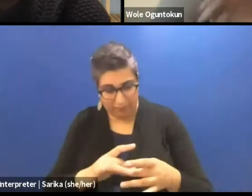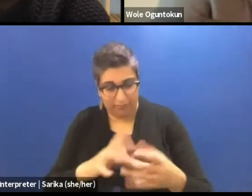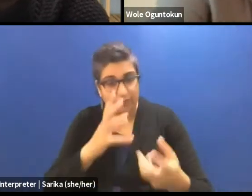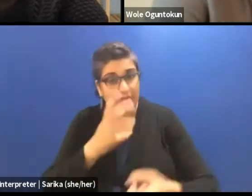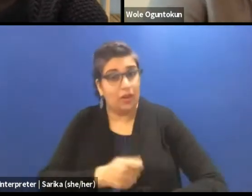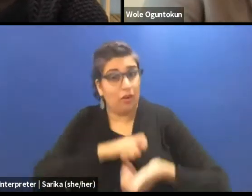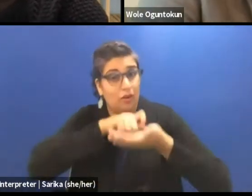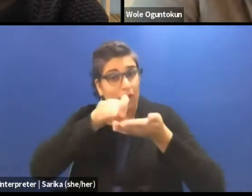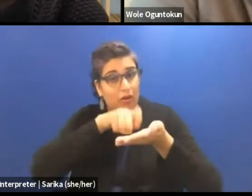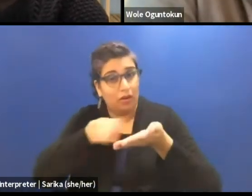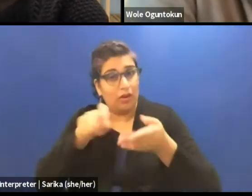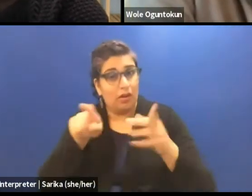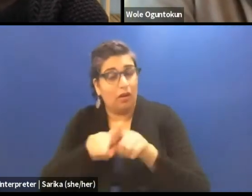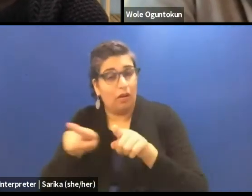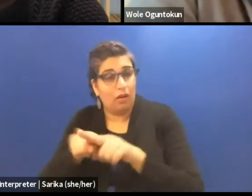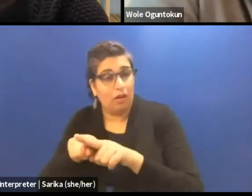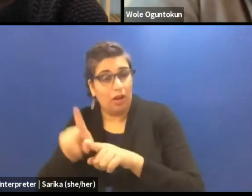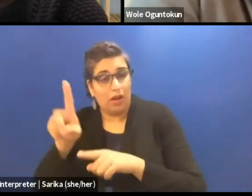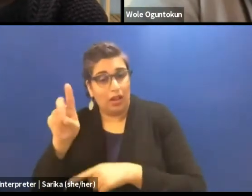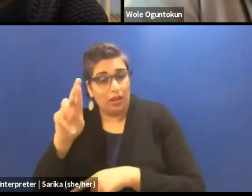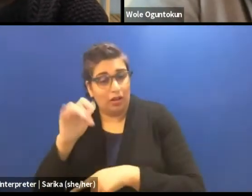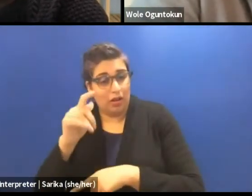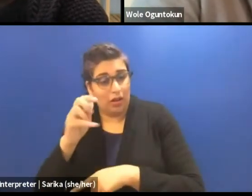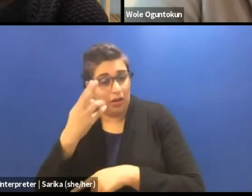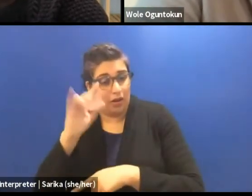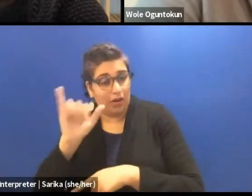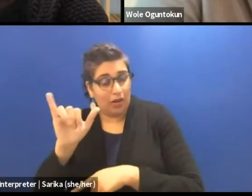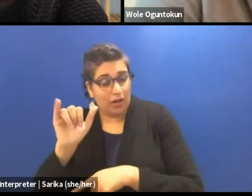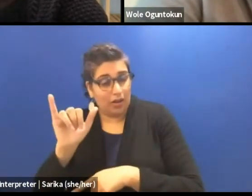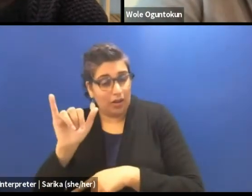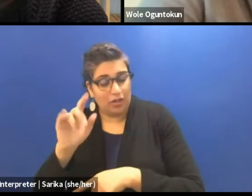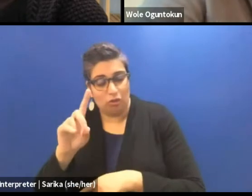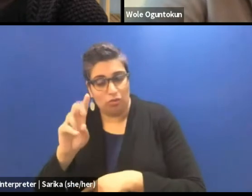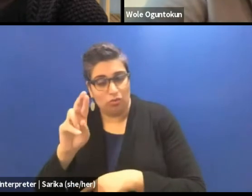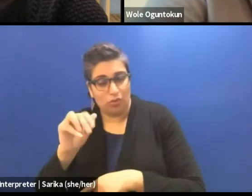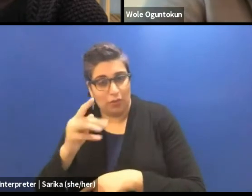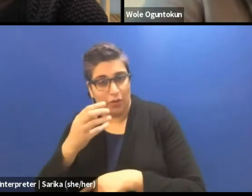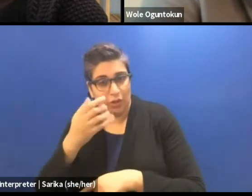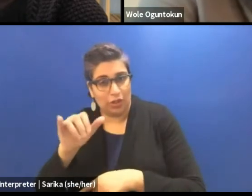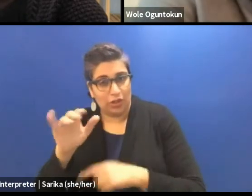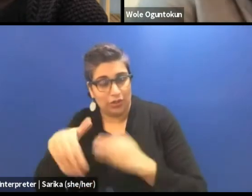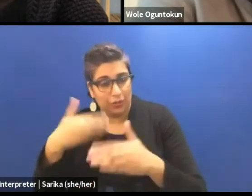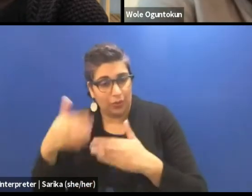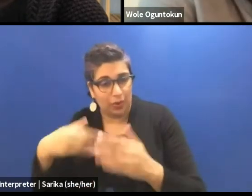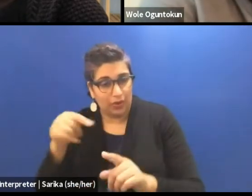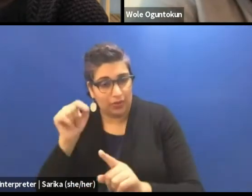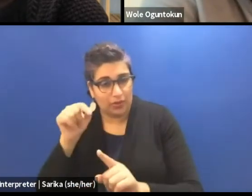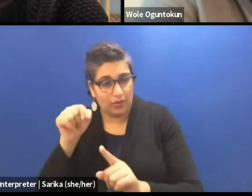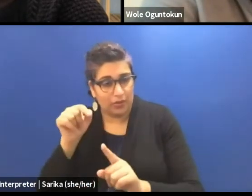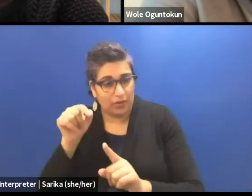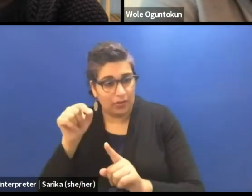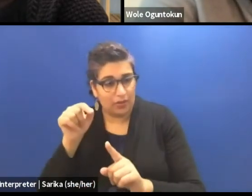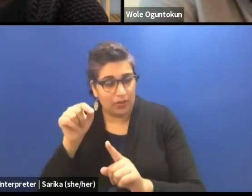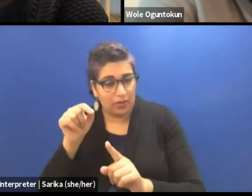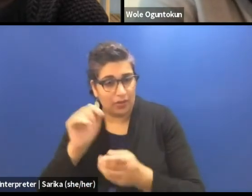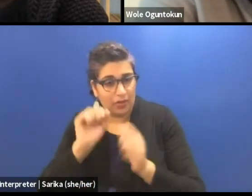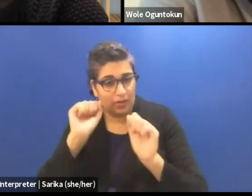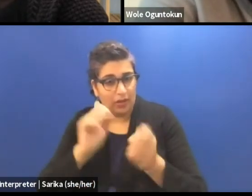and also the dramaturgical processes or process then becomes a (crackling drowns the speaker).